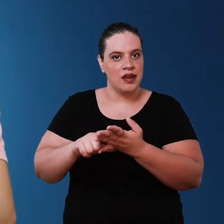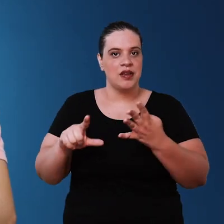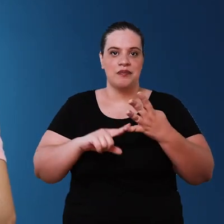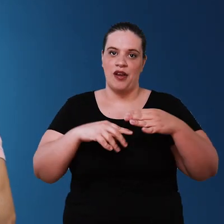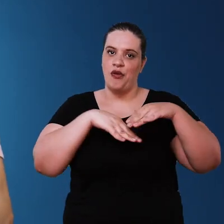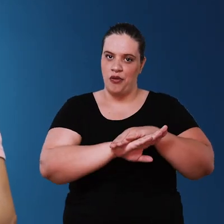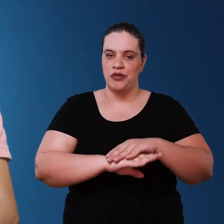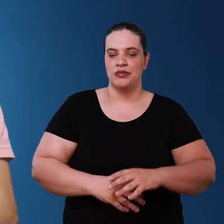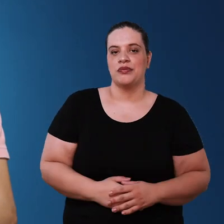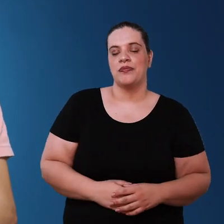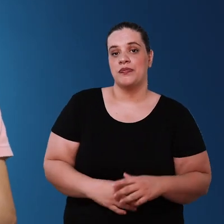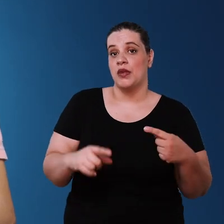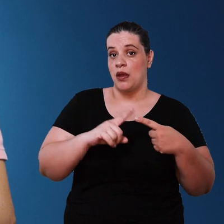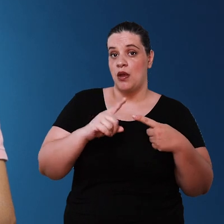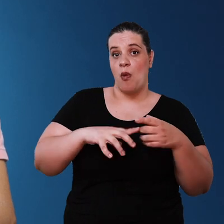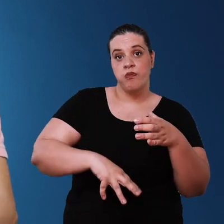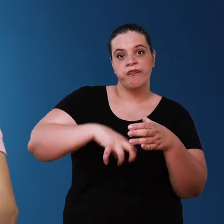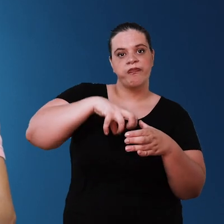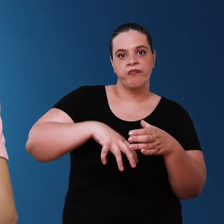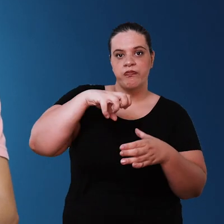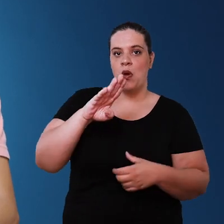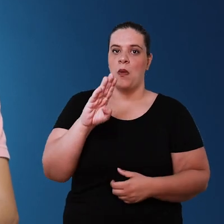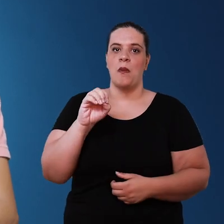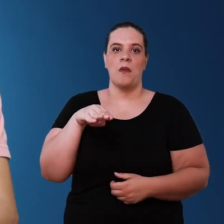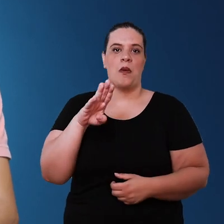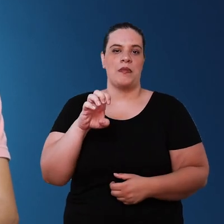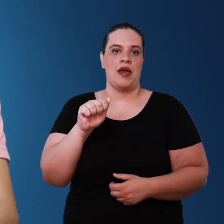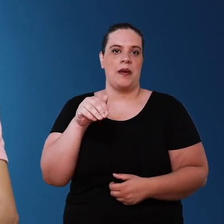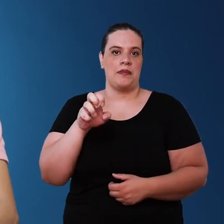first let's talk about pumping pumping can be done by a